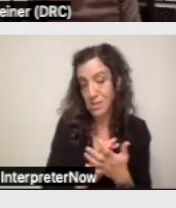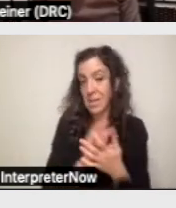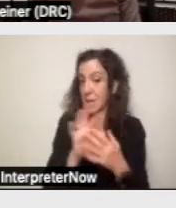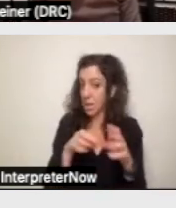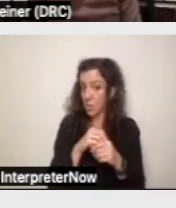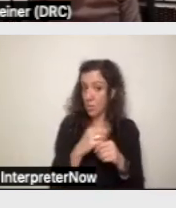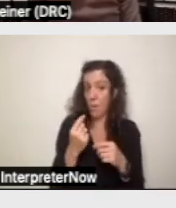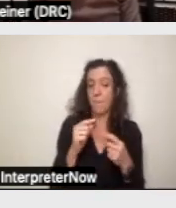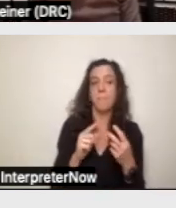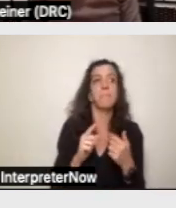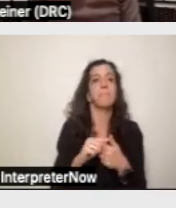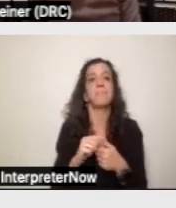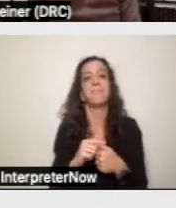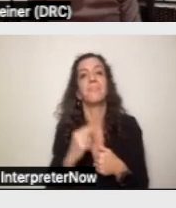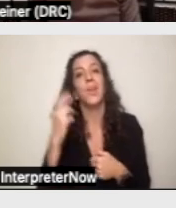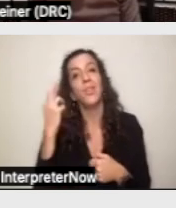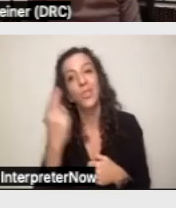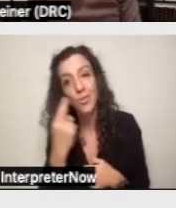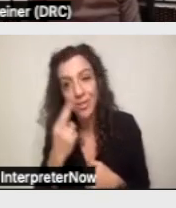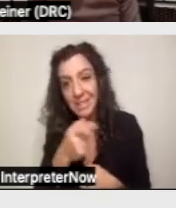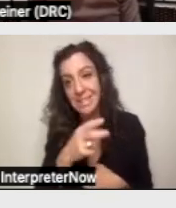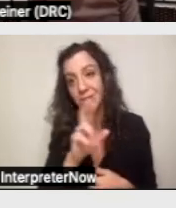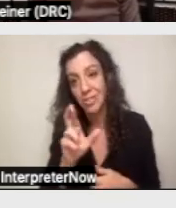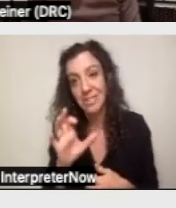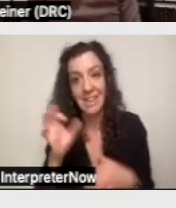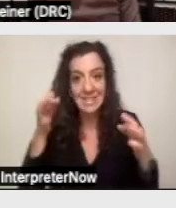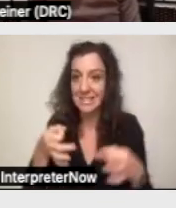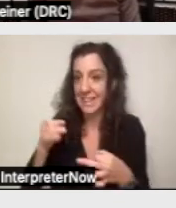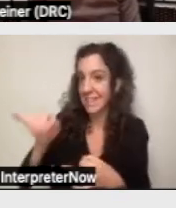like the reason that the regional center made its decision.